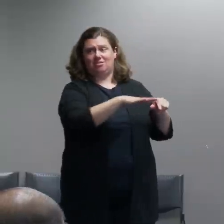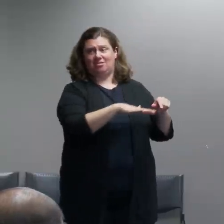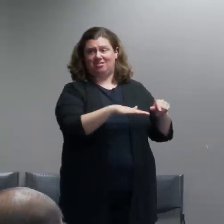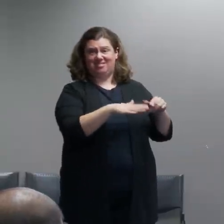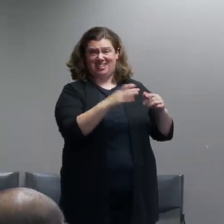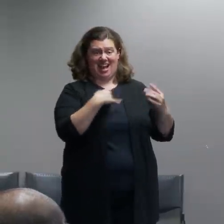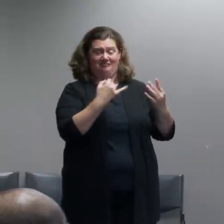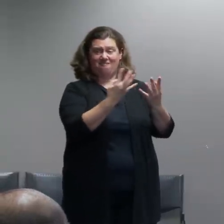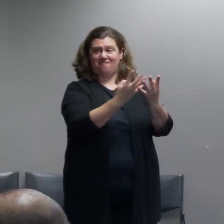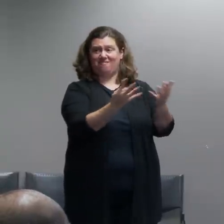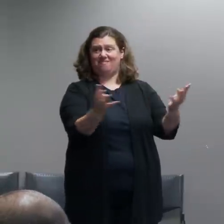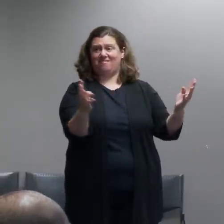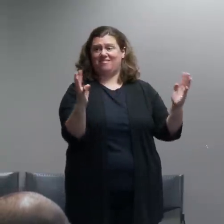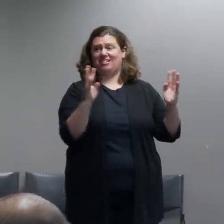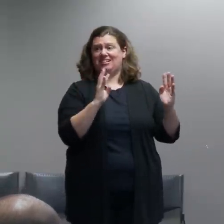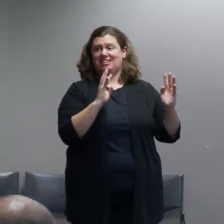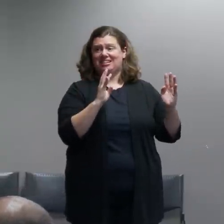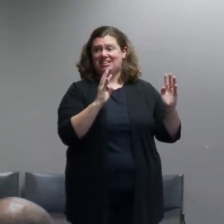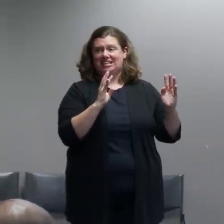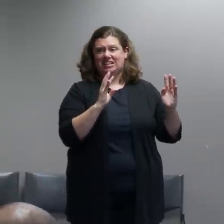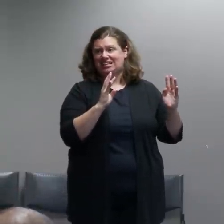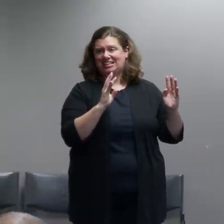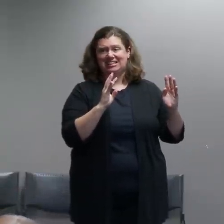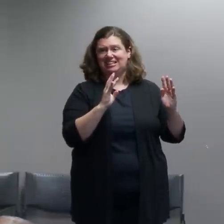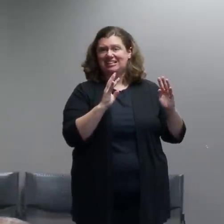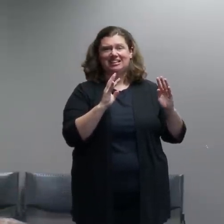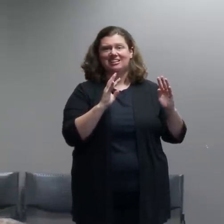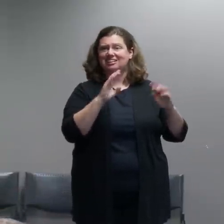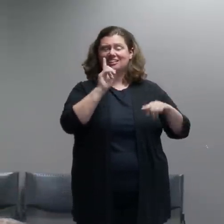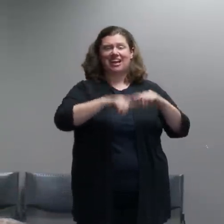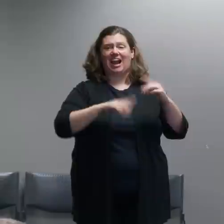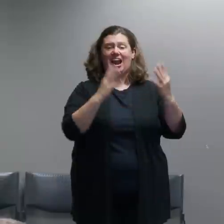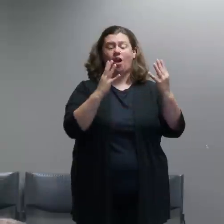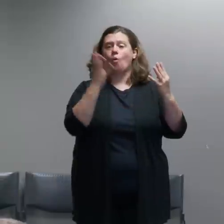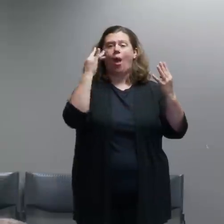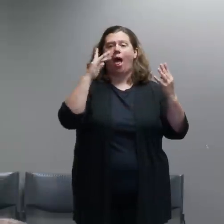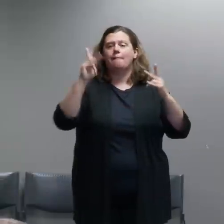be very difficult to maintain because what we encountered was groups